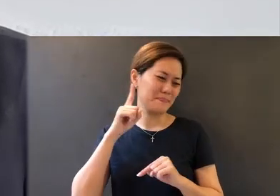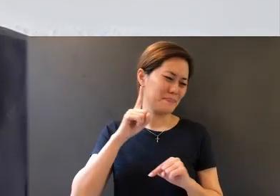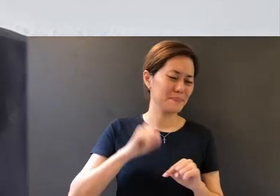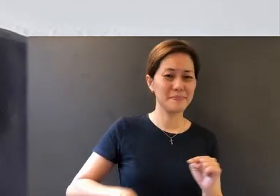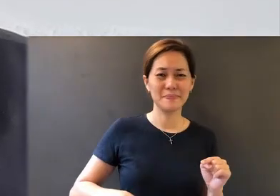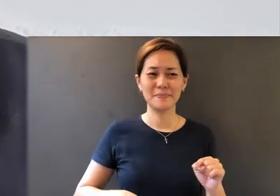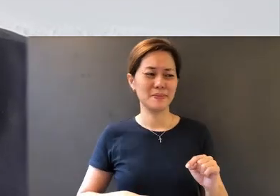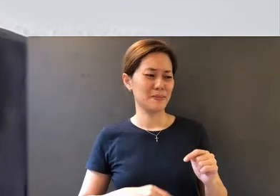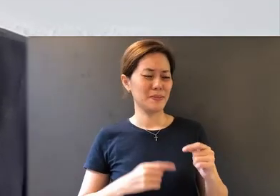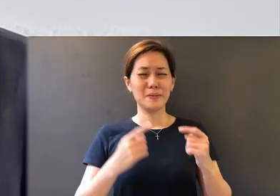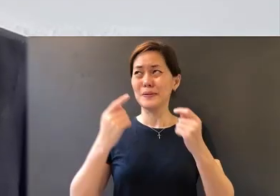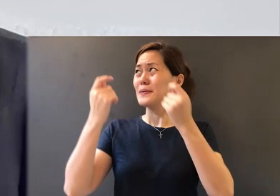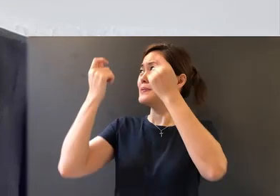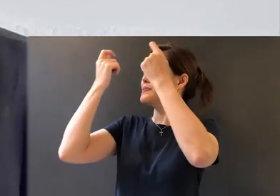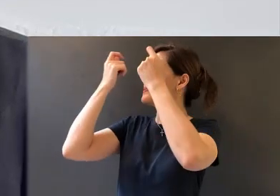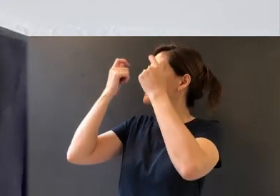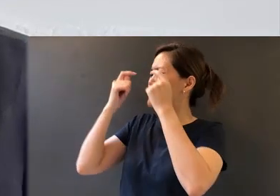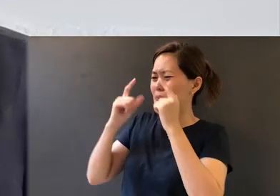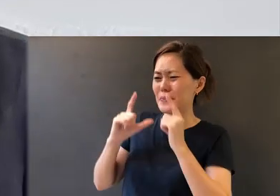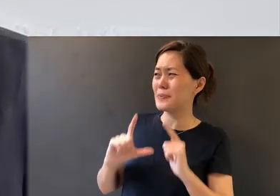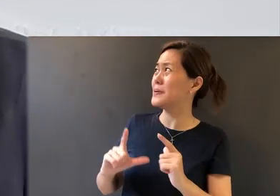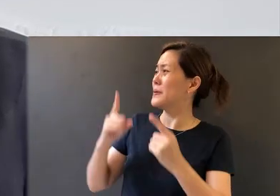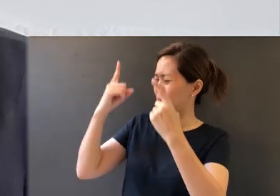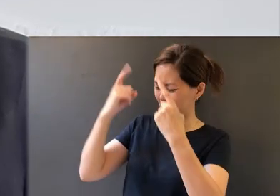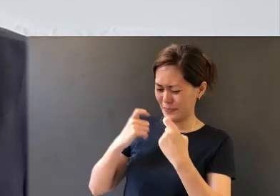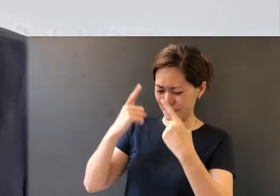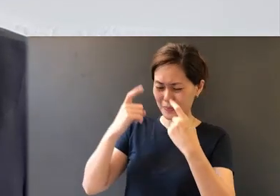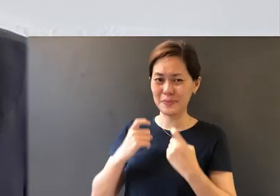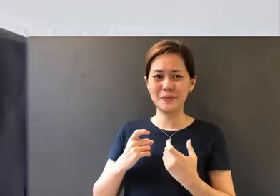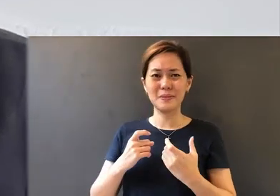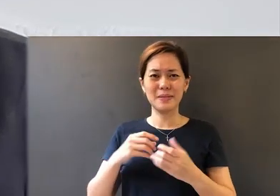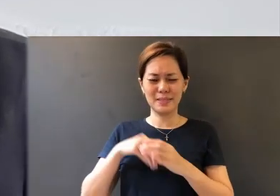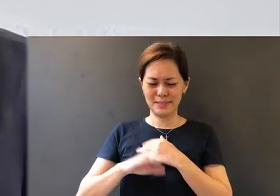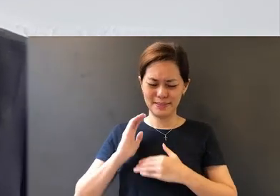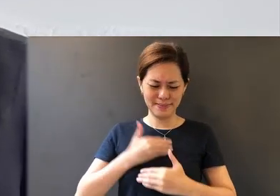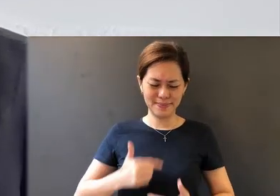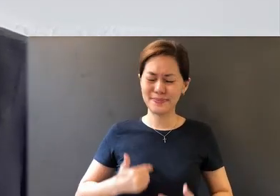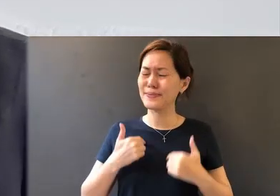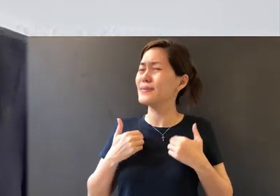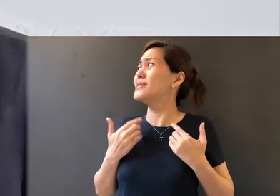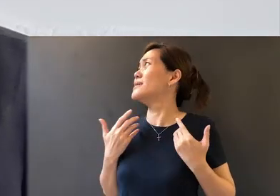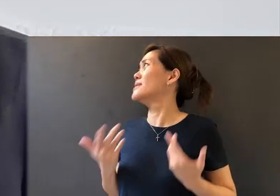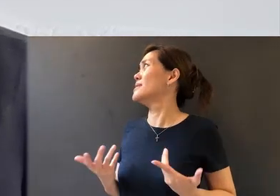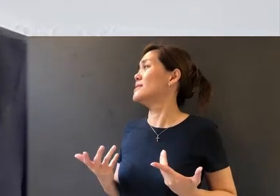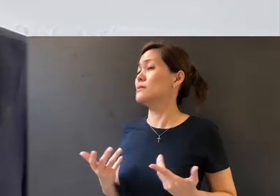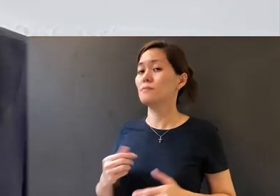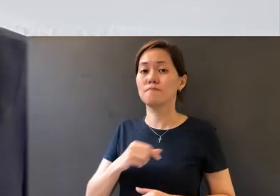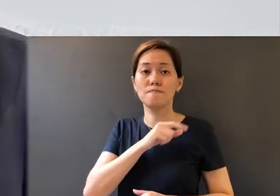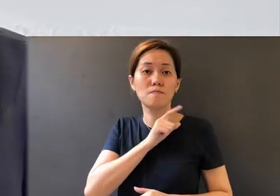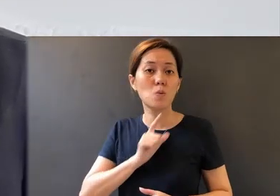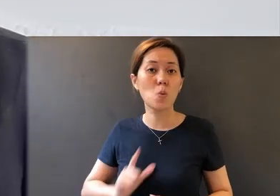the trials that come through our lives. Lord, we